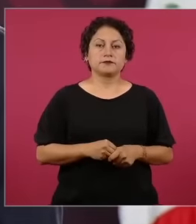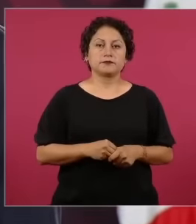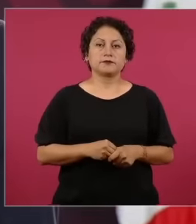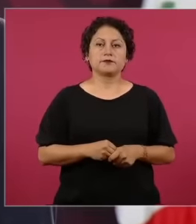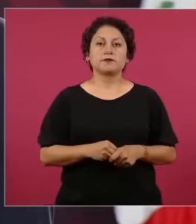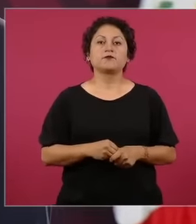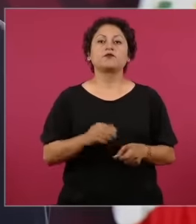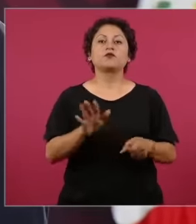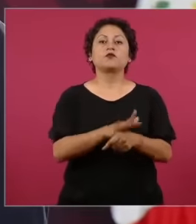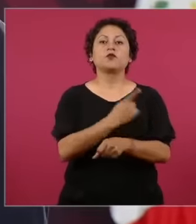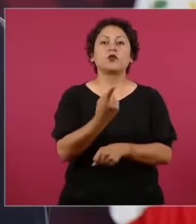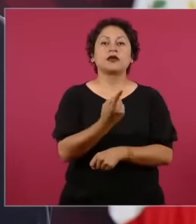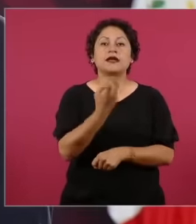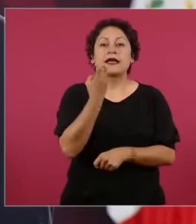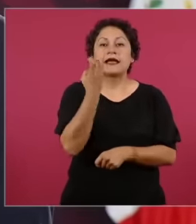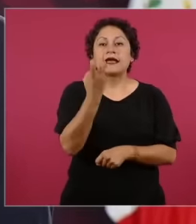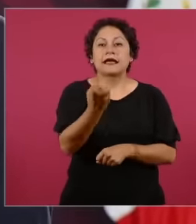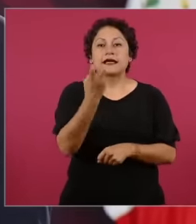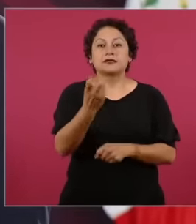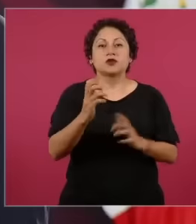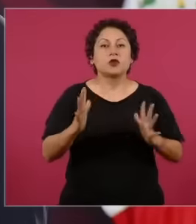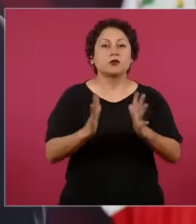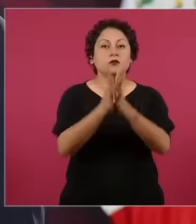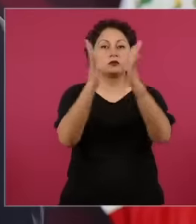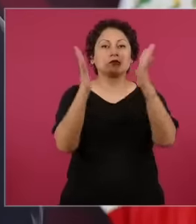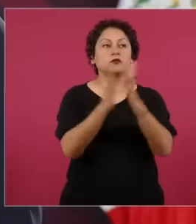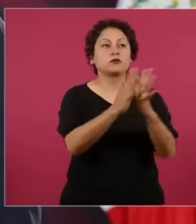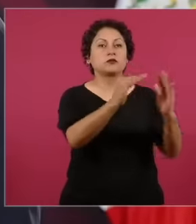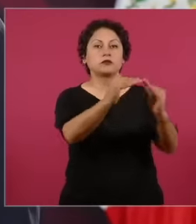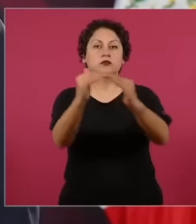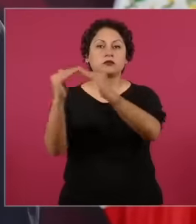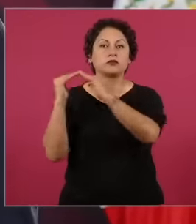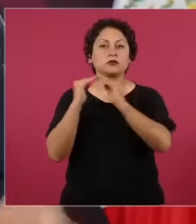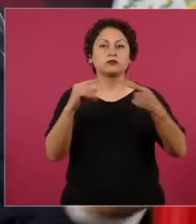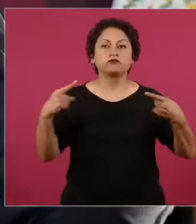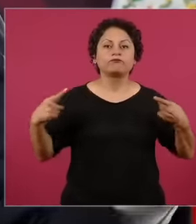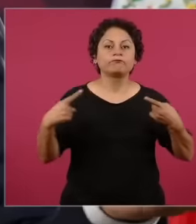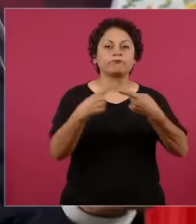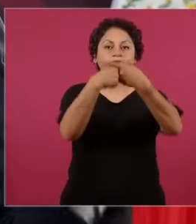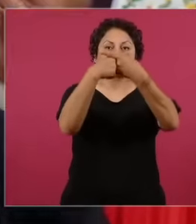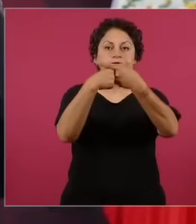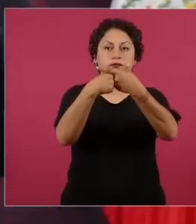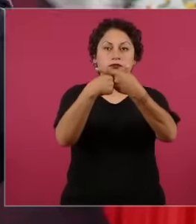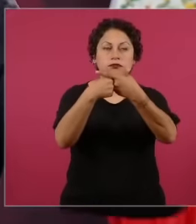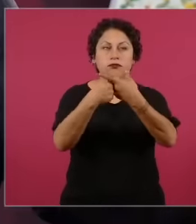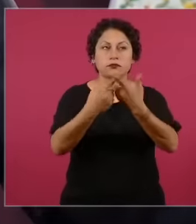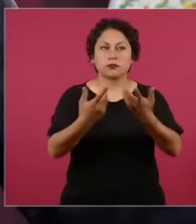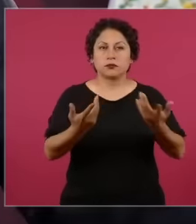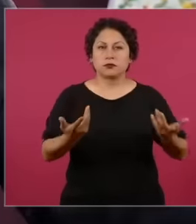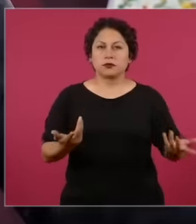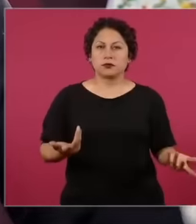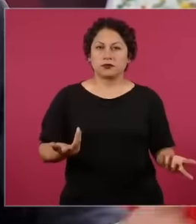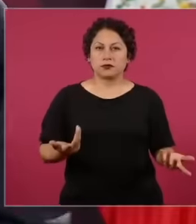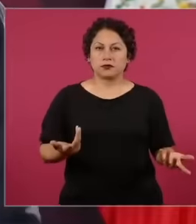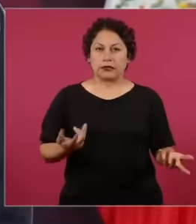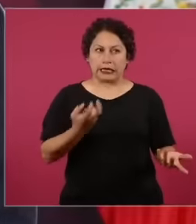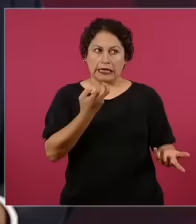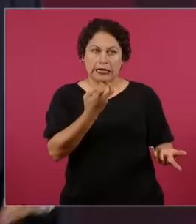undemocratic, it complicates things badly, it does not say what